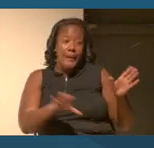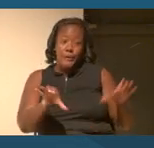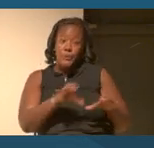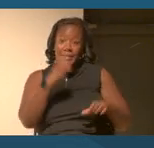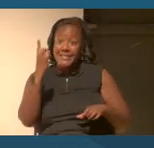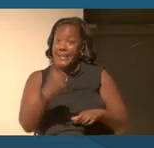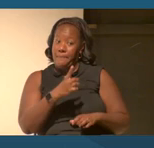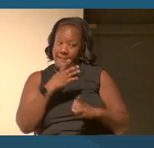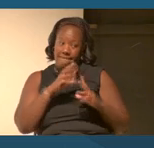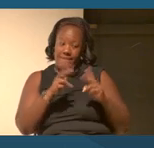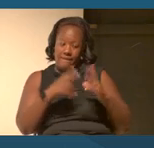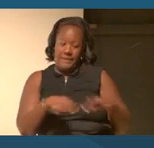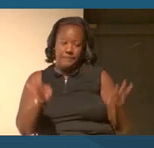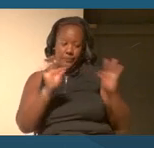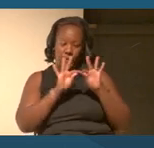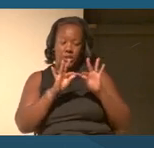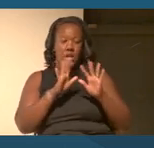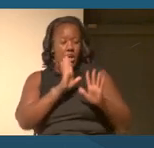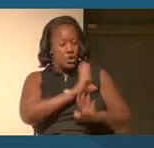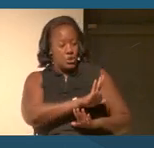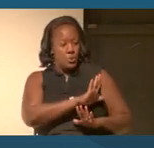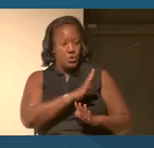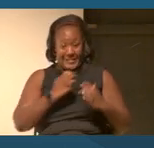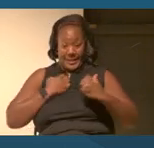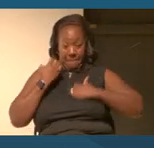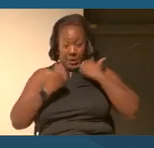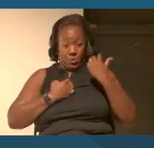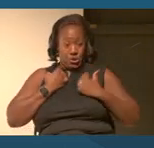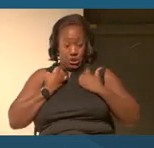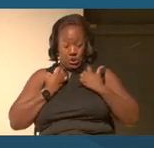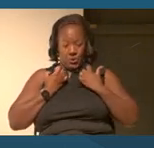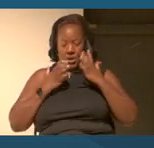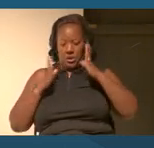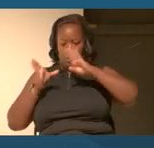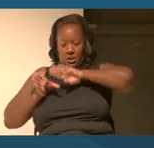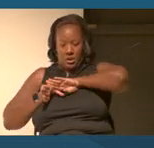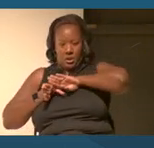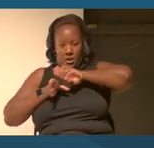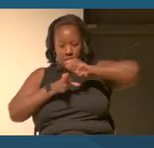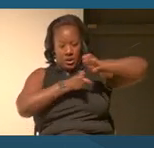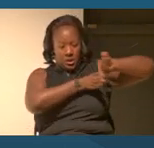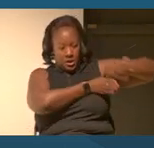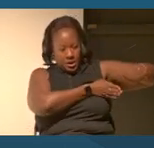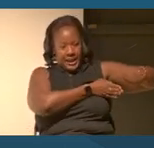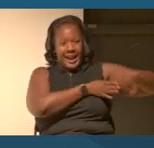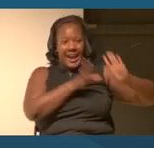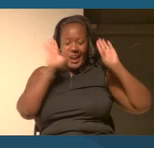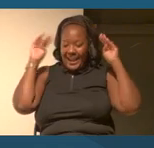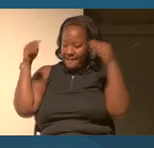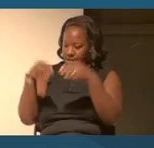You took away an emotional part of this and said, let's look at this from a lens of trade.